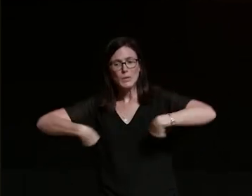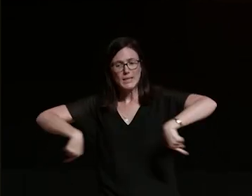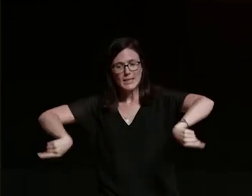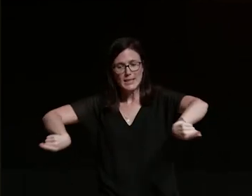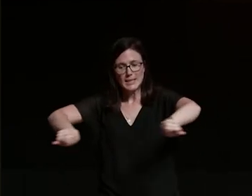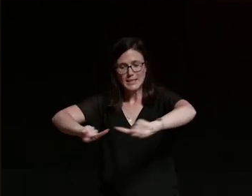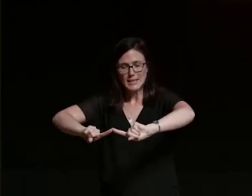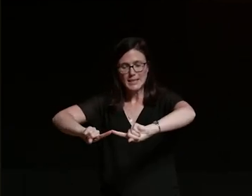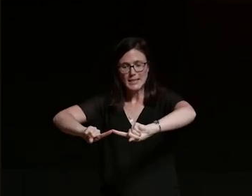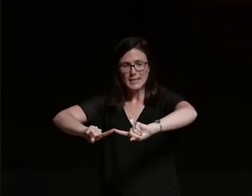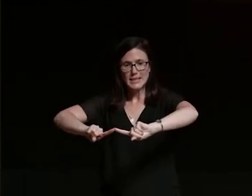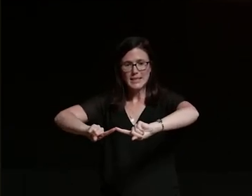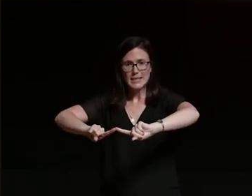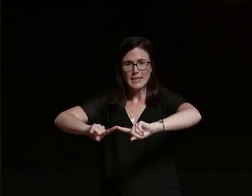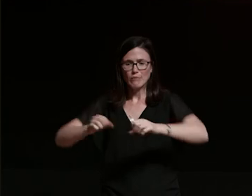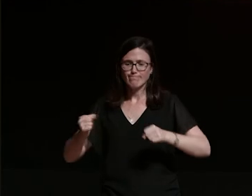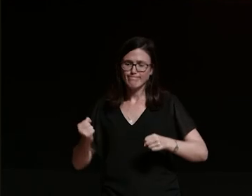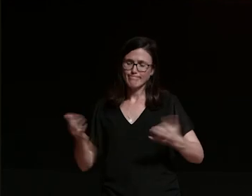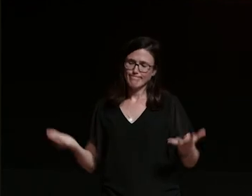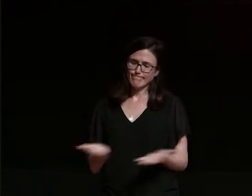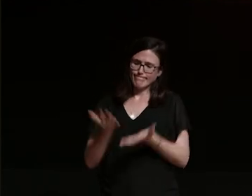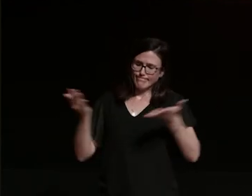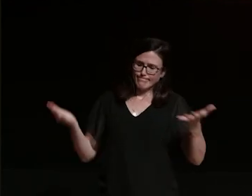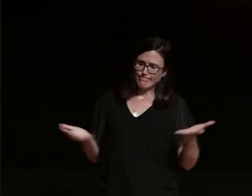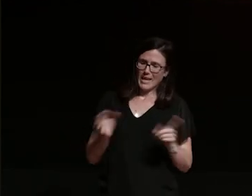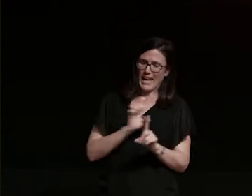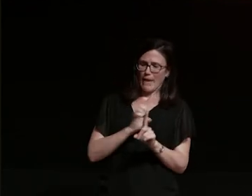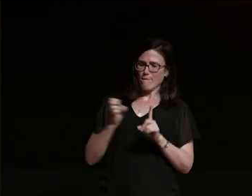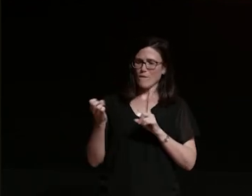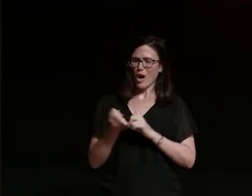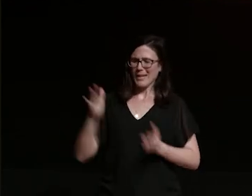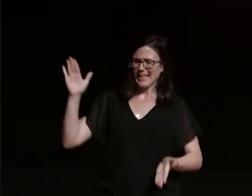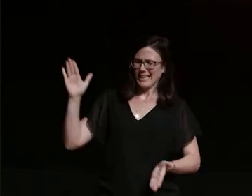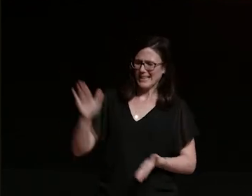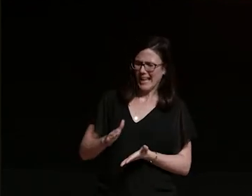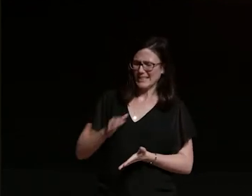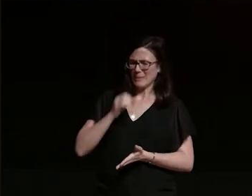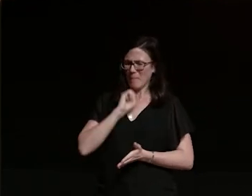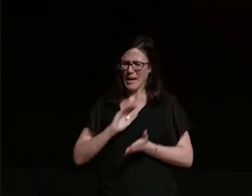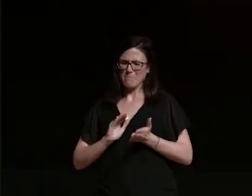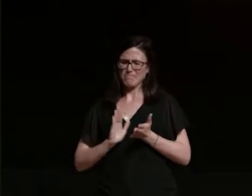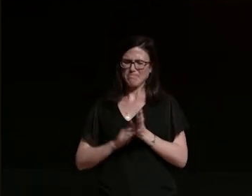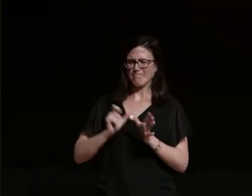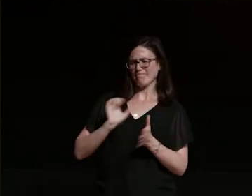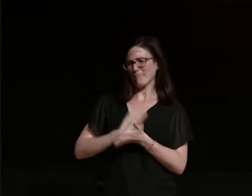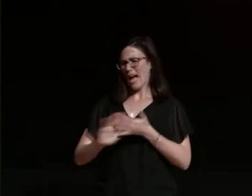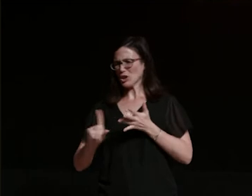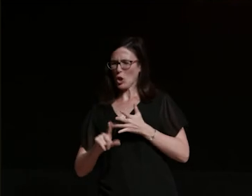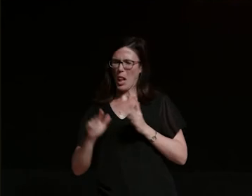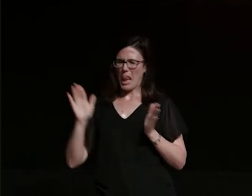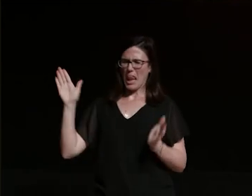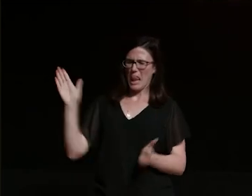foster environments with less macho testosterone heat so that women feel welcomed and need to not